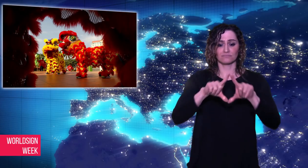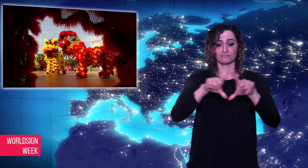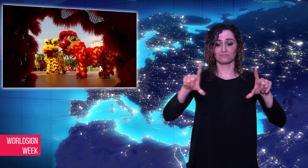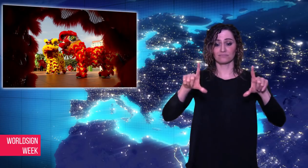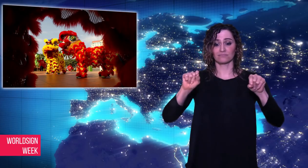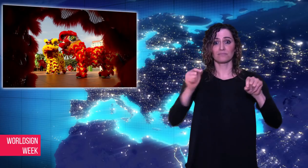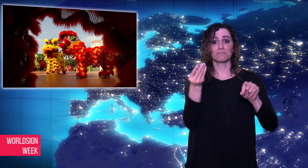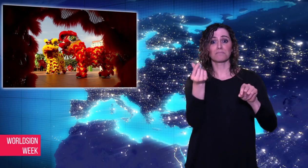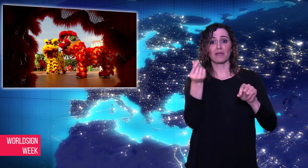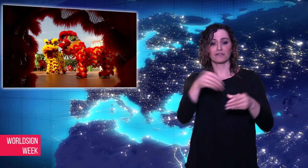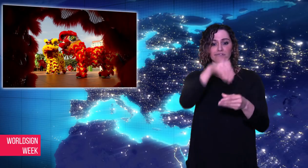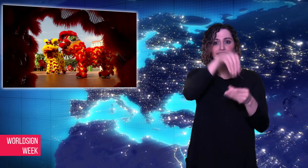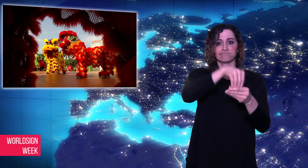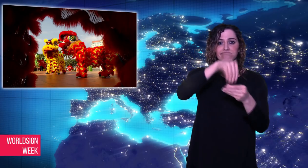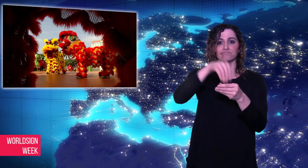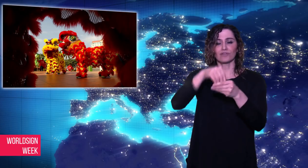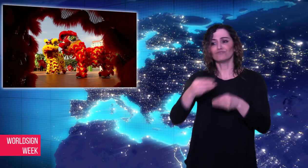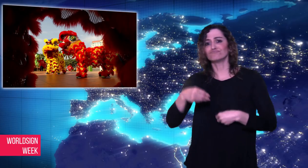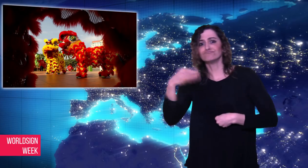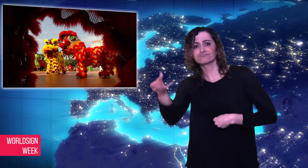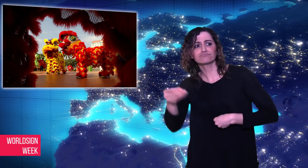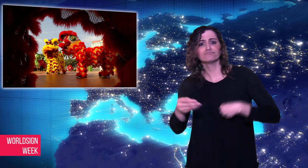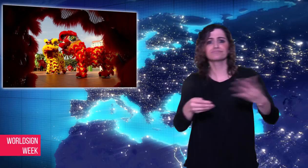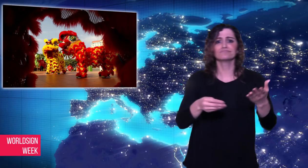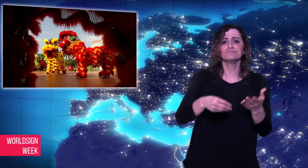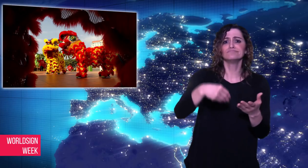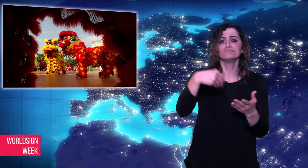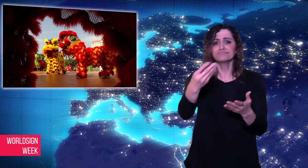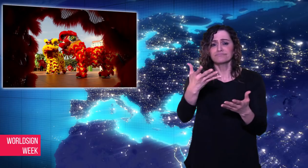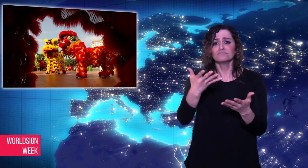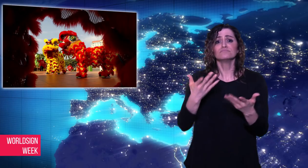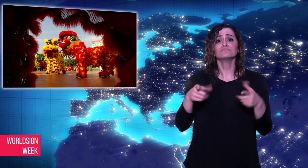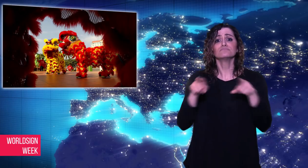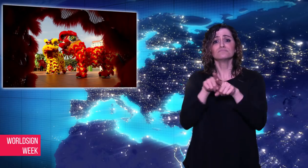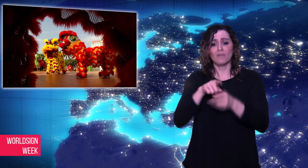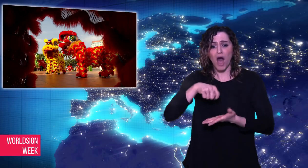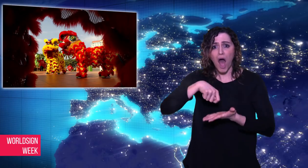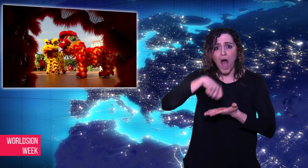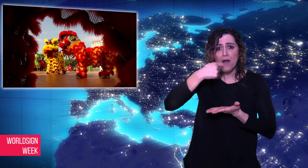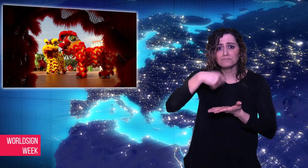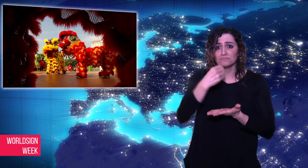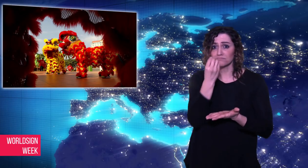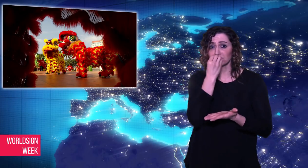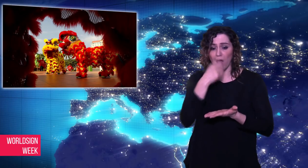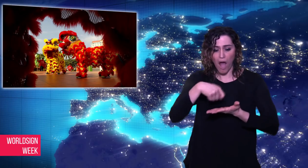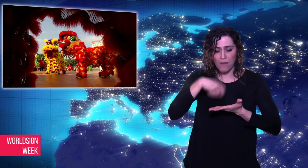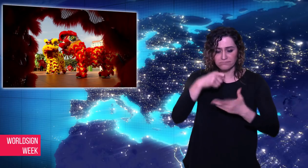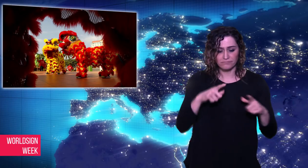with money inside, and consuming specific